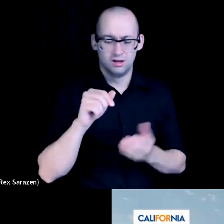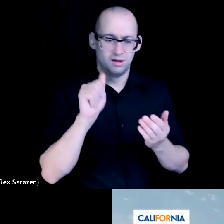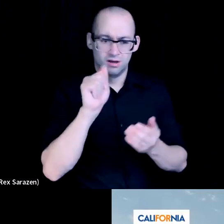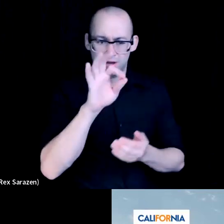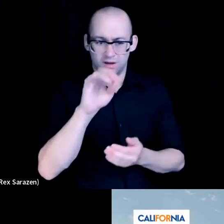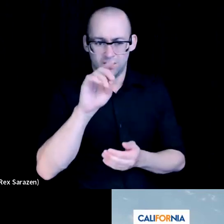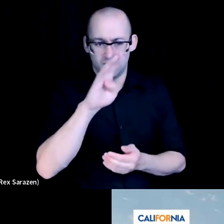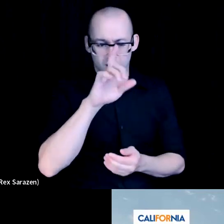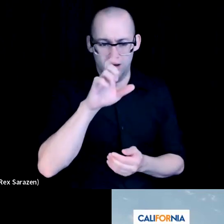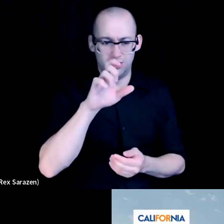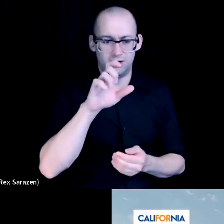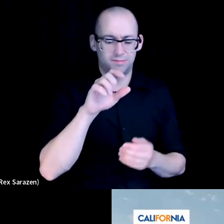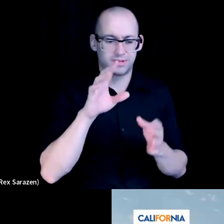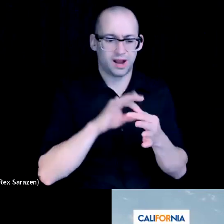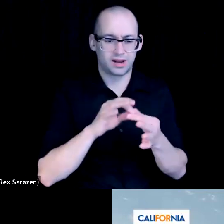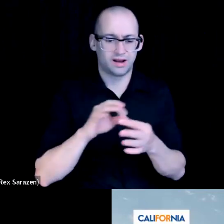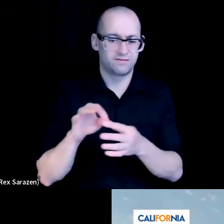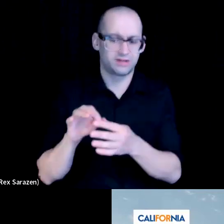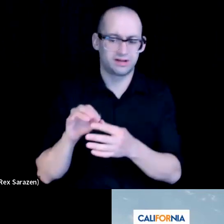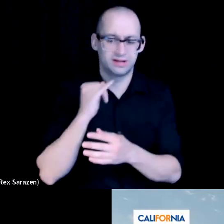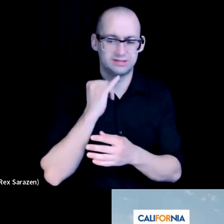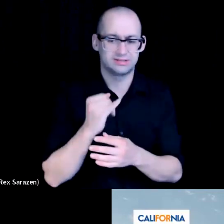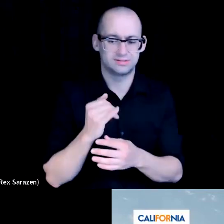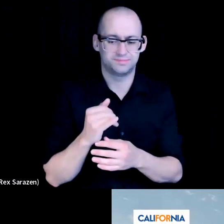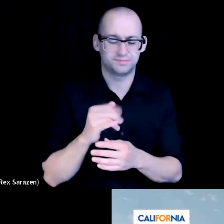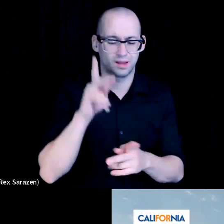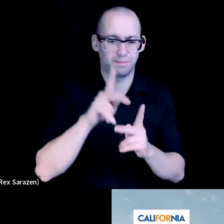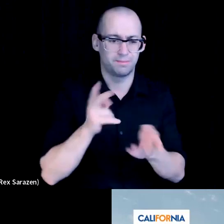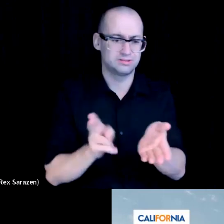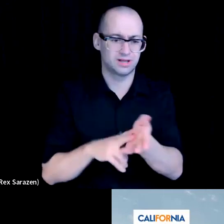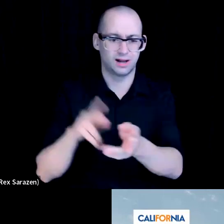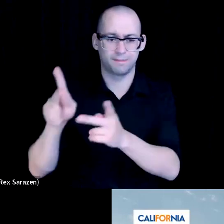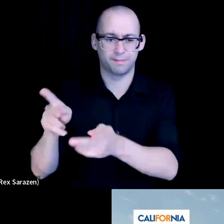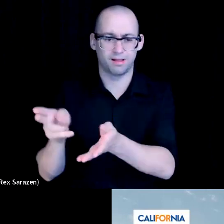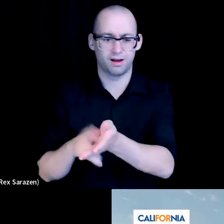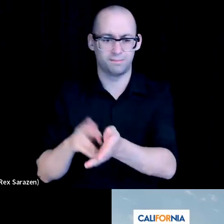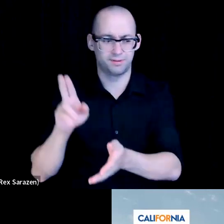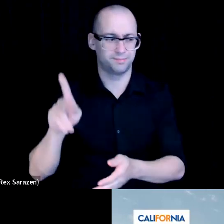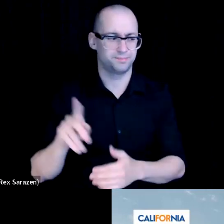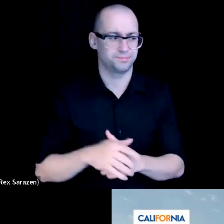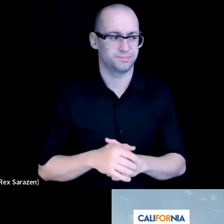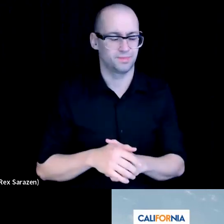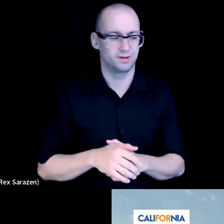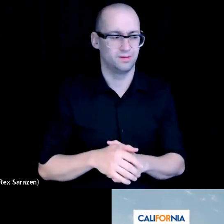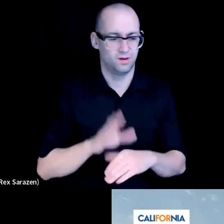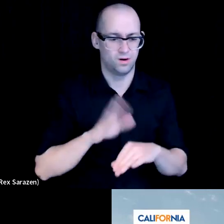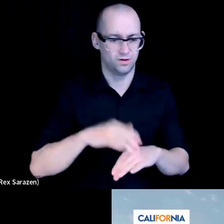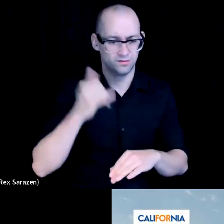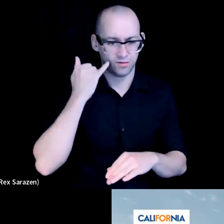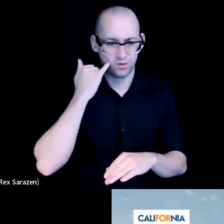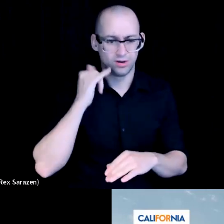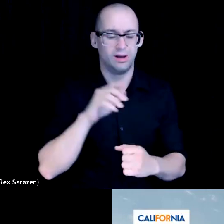You've got people signing people up, you know on mobile phones powered by hotspots, and